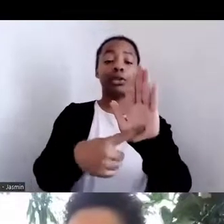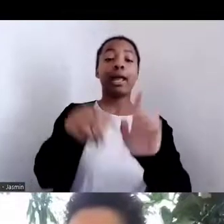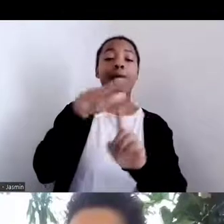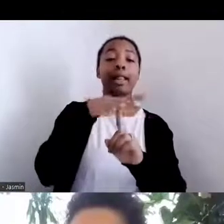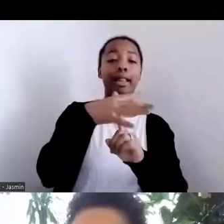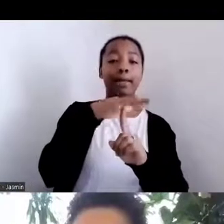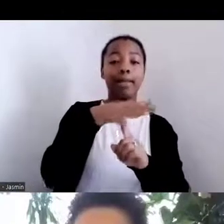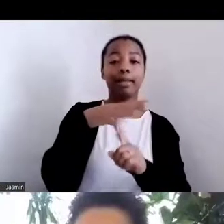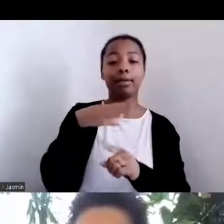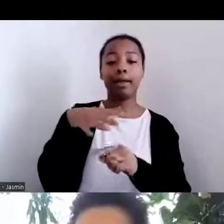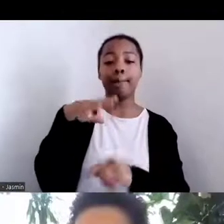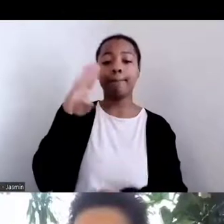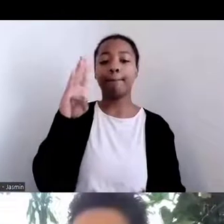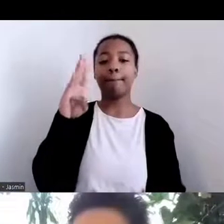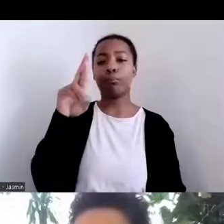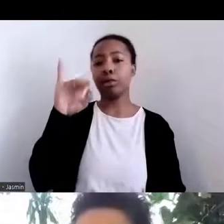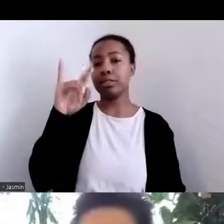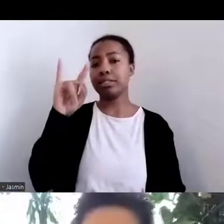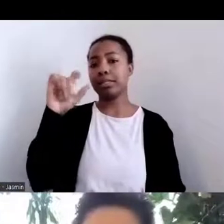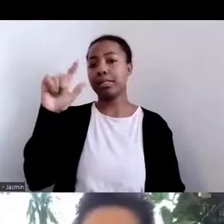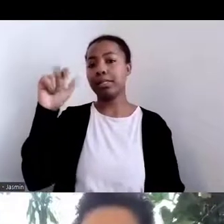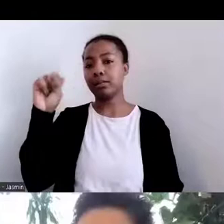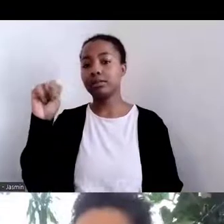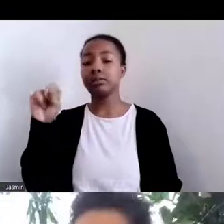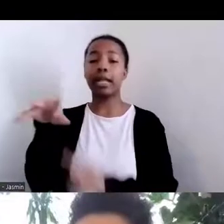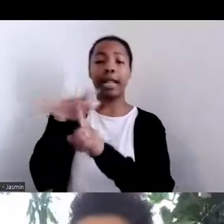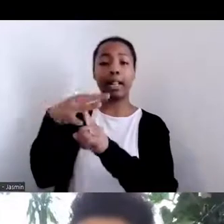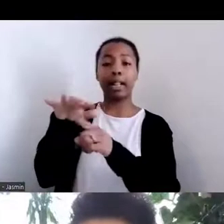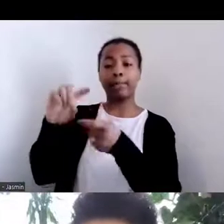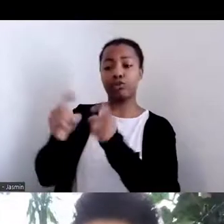as recognizing the need to support indigenous languages.